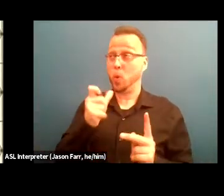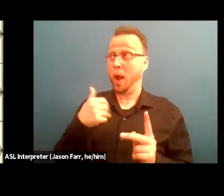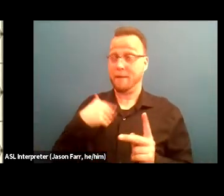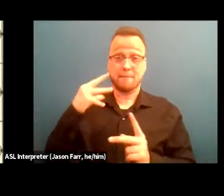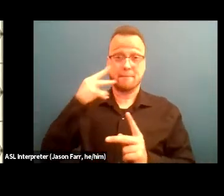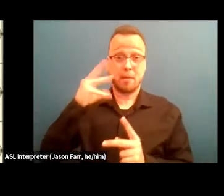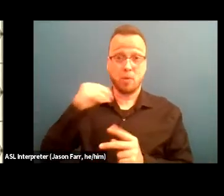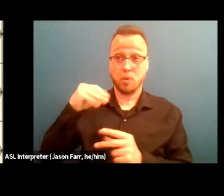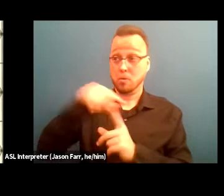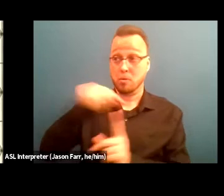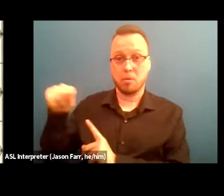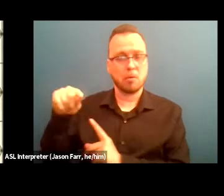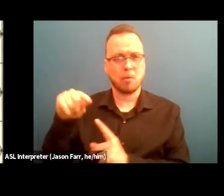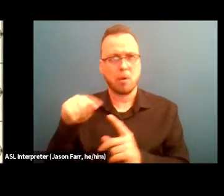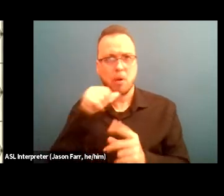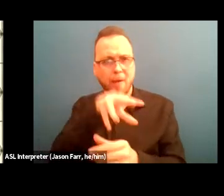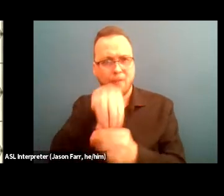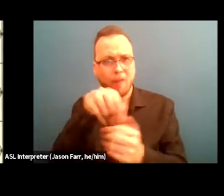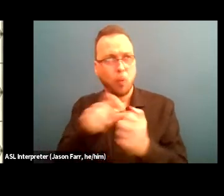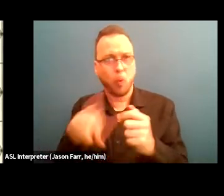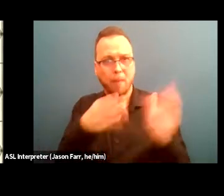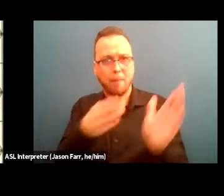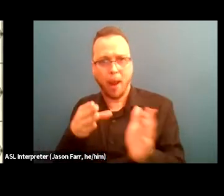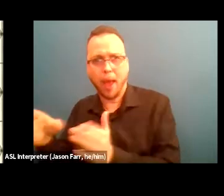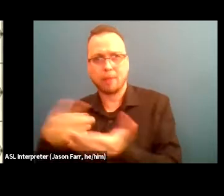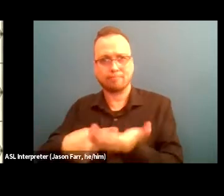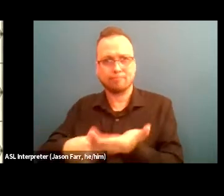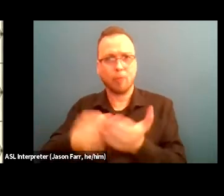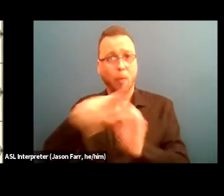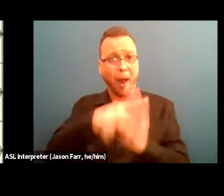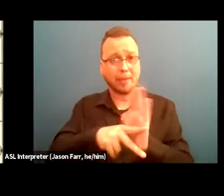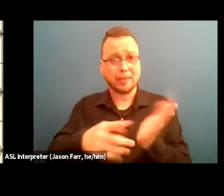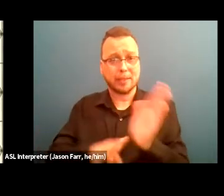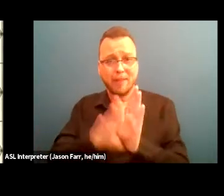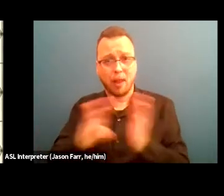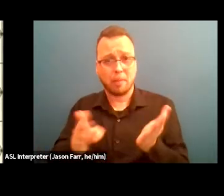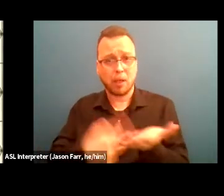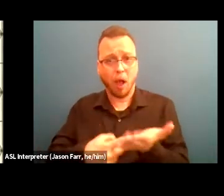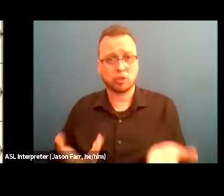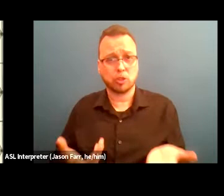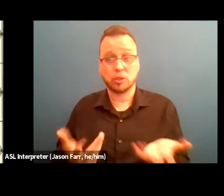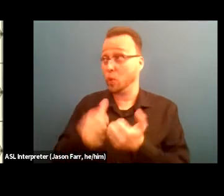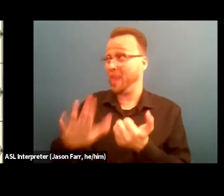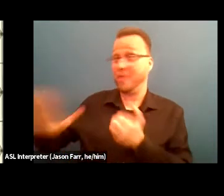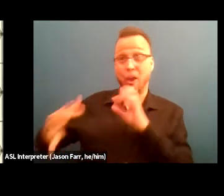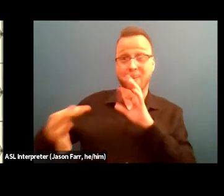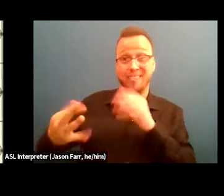and programmatic policy development conversations. And without this critical input, we miss the local solutions and a deeper level of knowledge